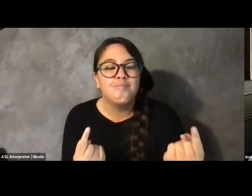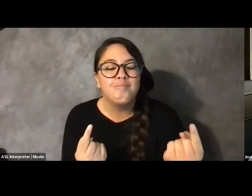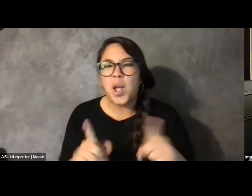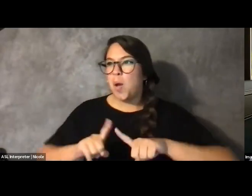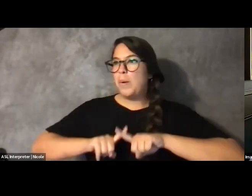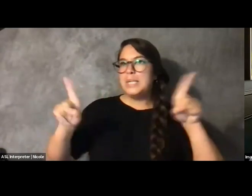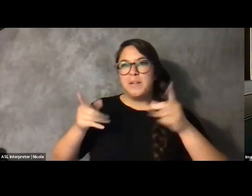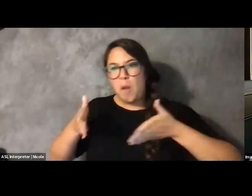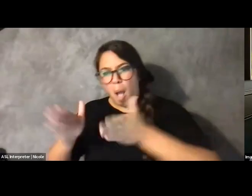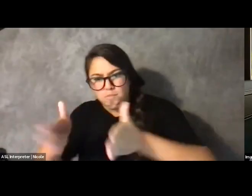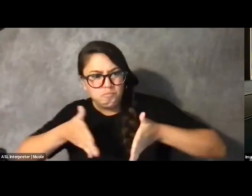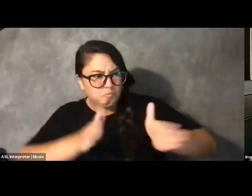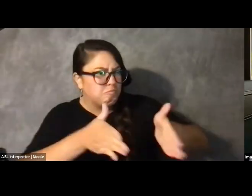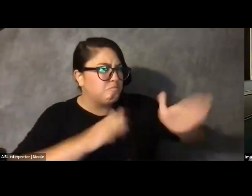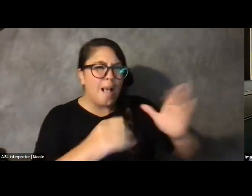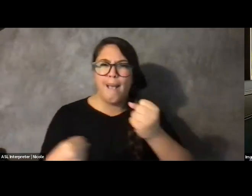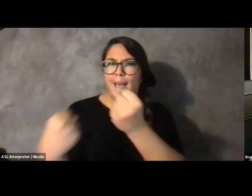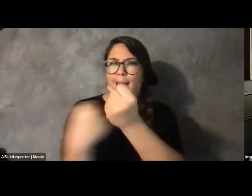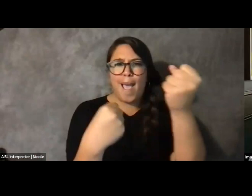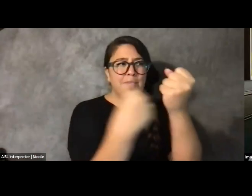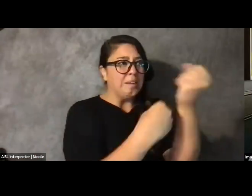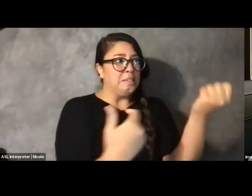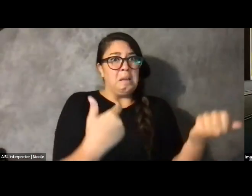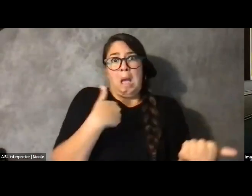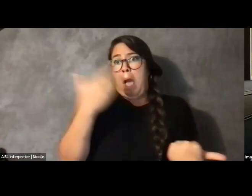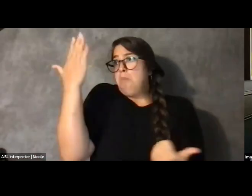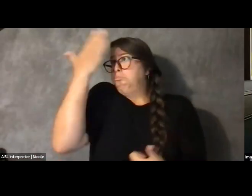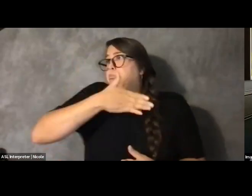of advocacy that I might not have thought of myself.